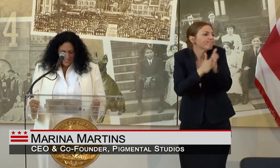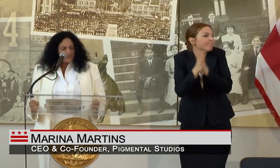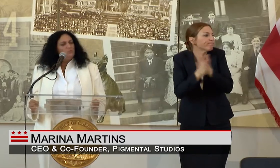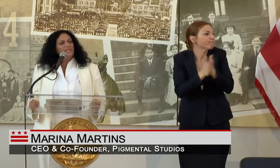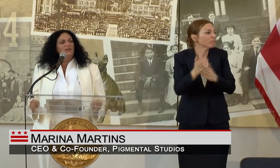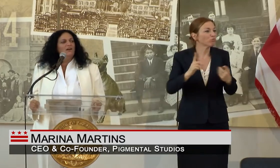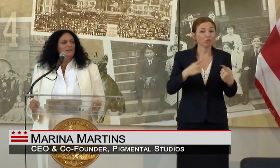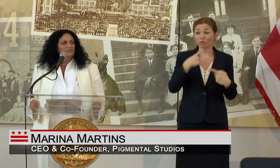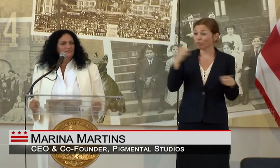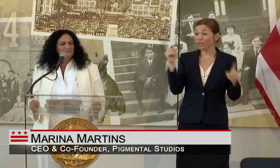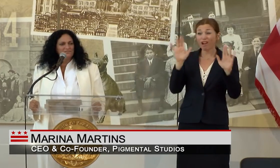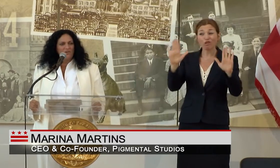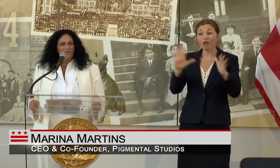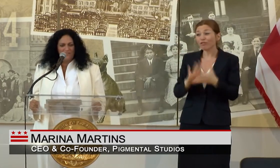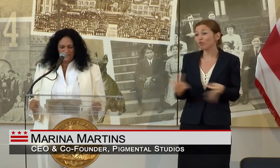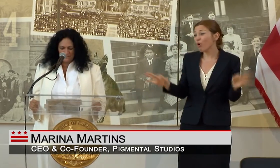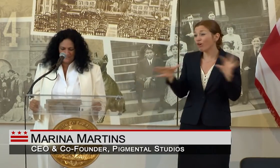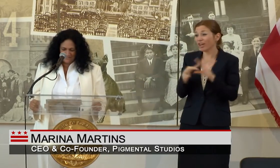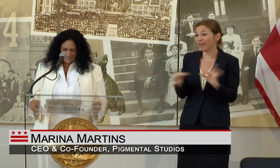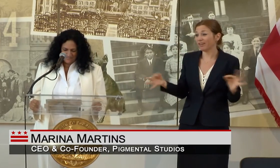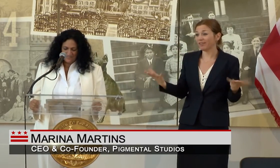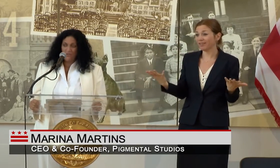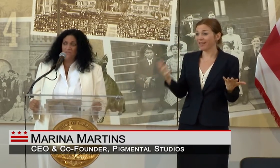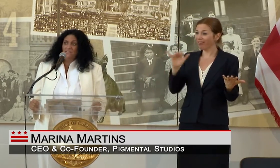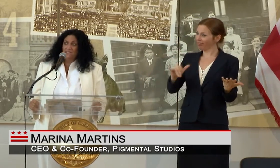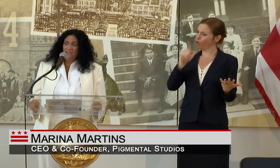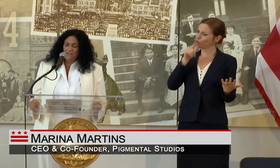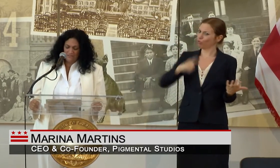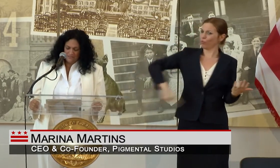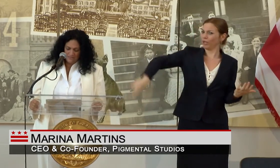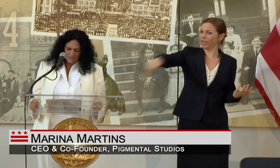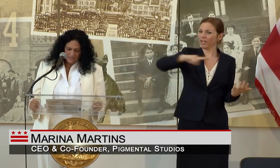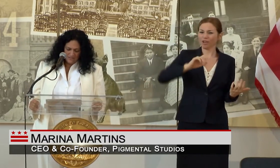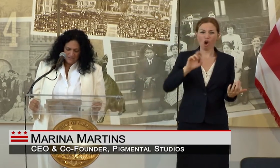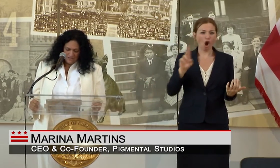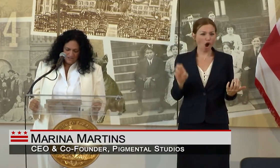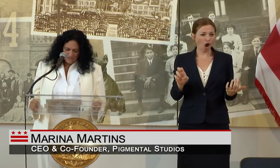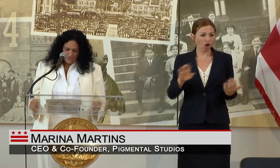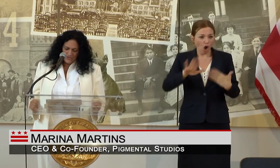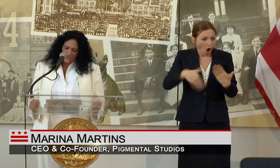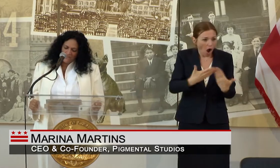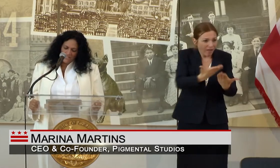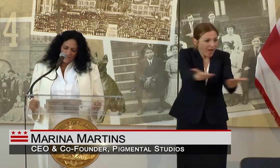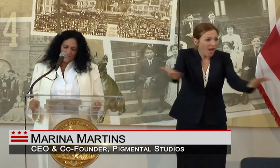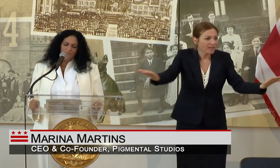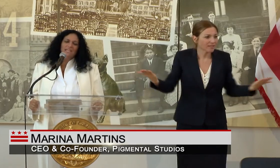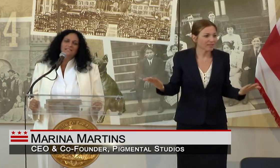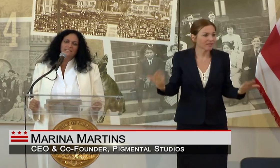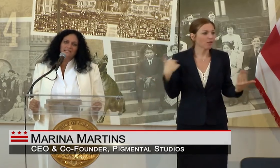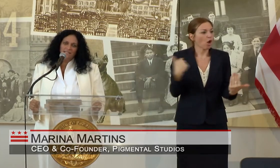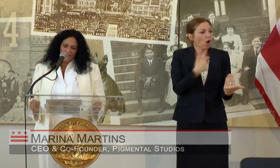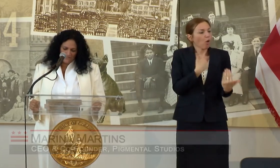THIS IS WHO WE ARE, ALL OF US, ALL OF US HERE, WHO STRIVE TOGETHER TO MAKE D.C.